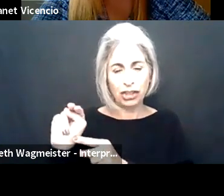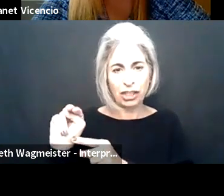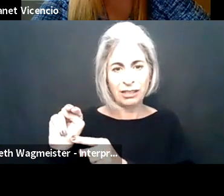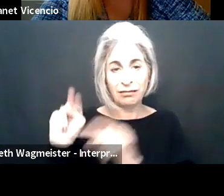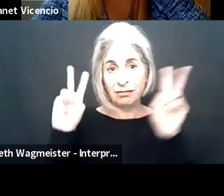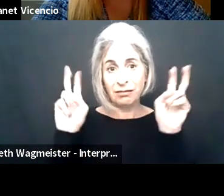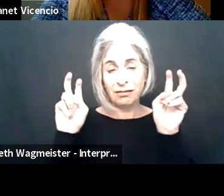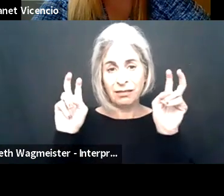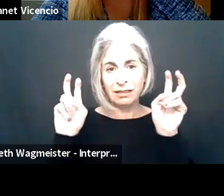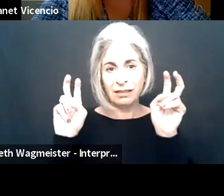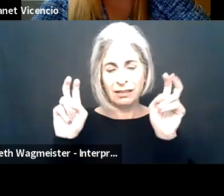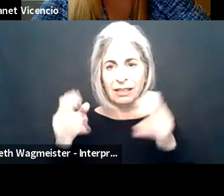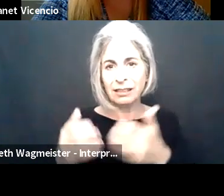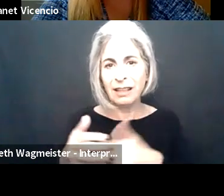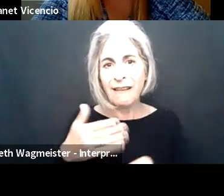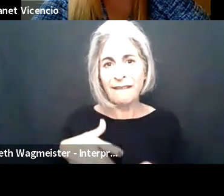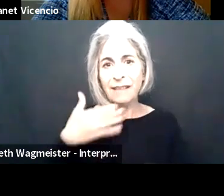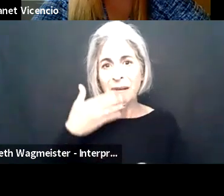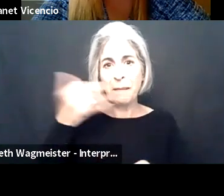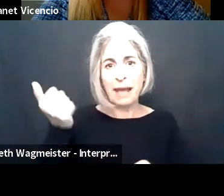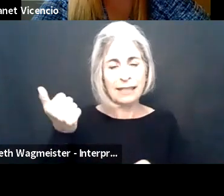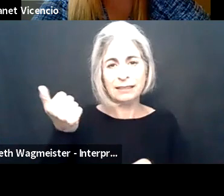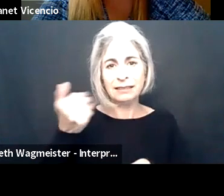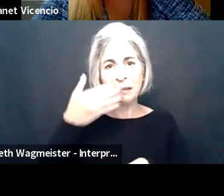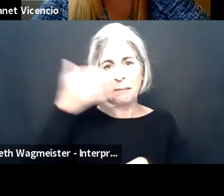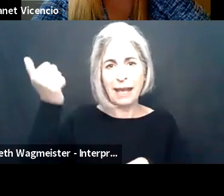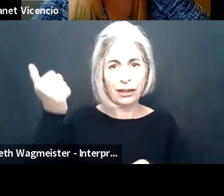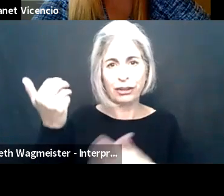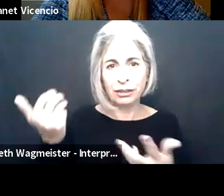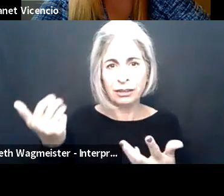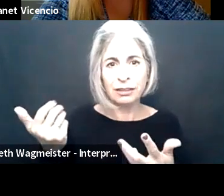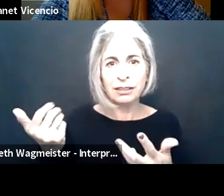And, you know, to use the Biden administration sort of mantra and phrase, build back better, right?